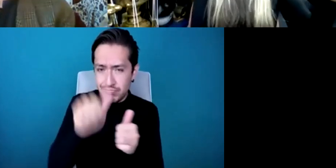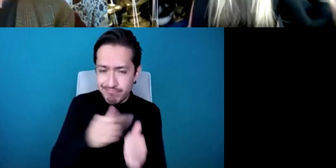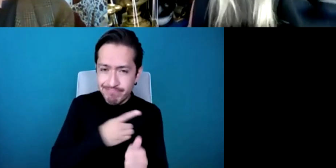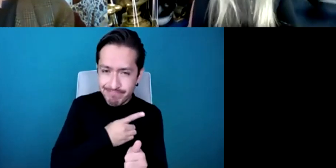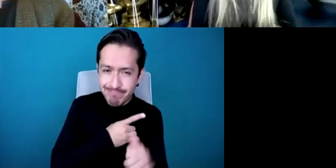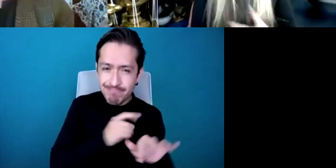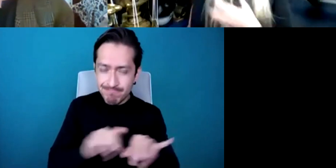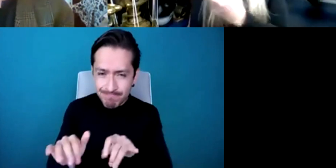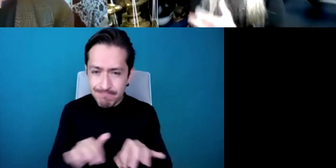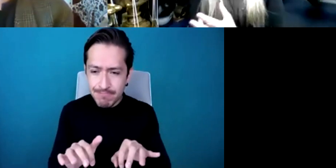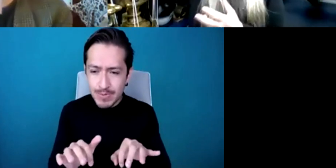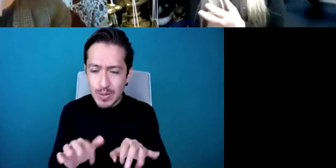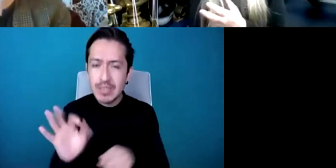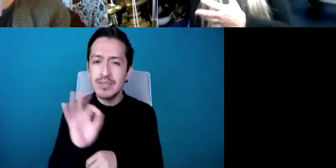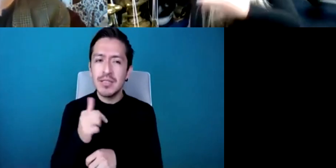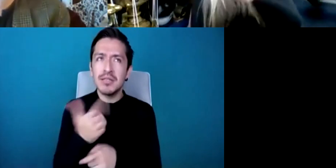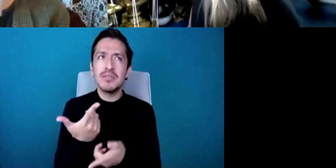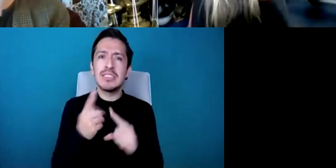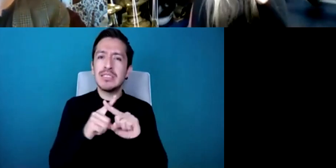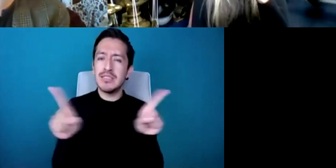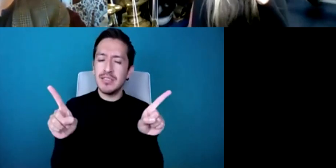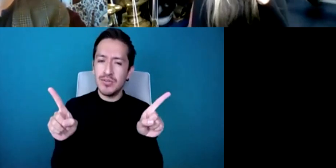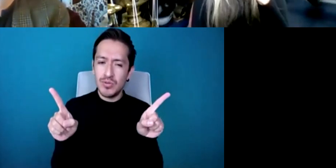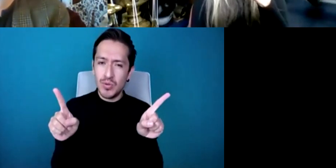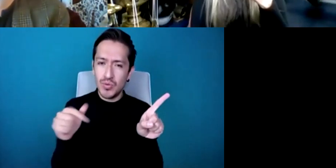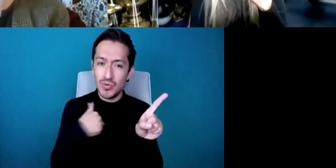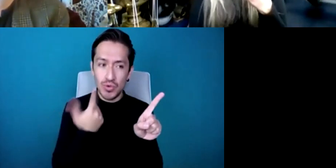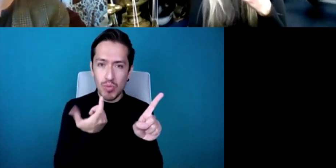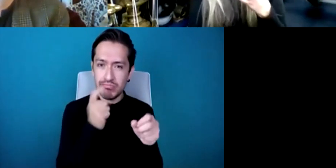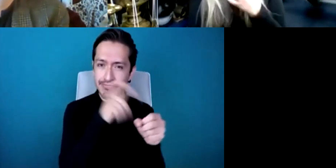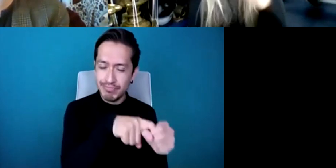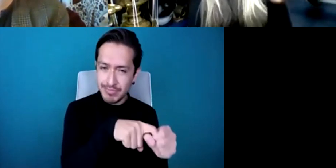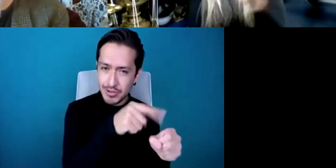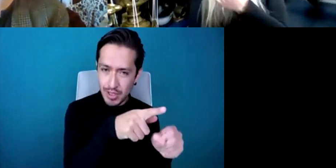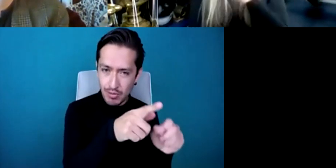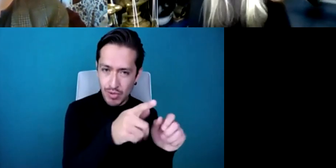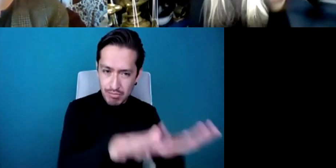a member of something else but as a solo player whereby my career has basically been about going